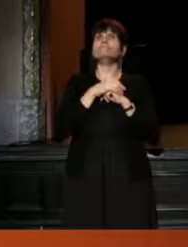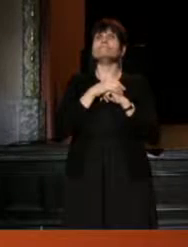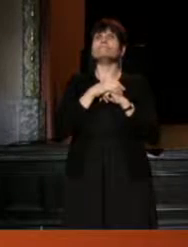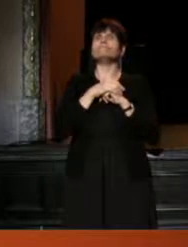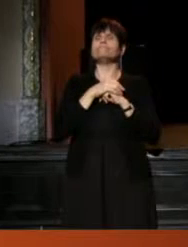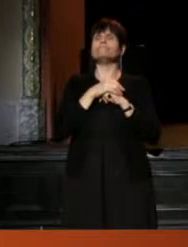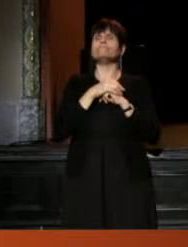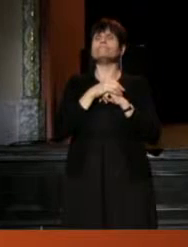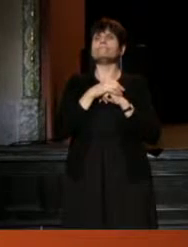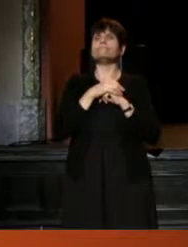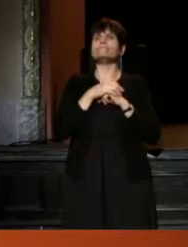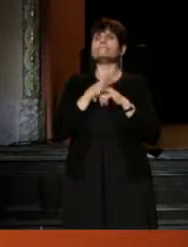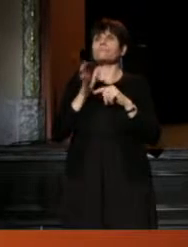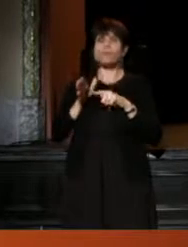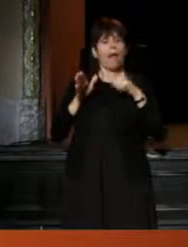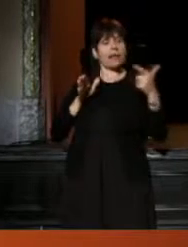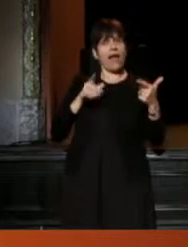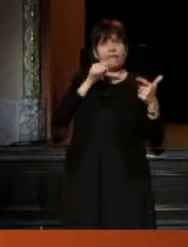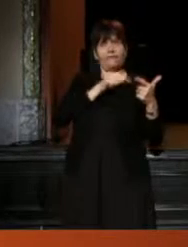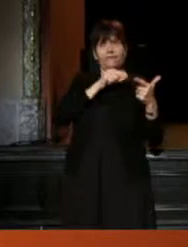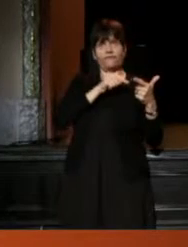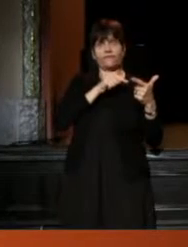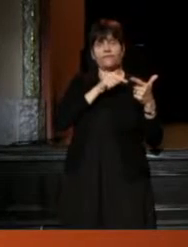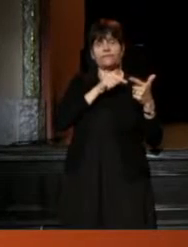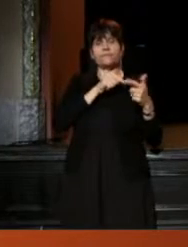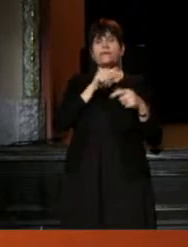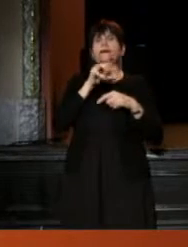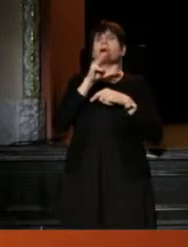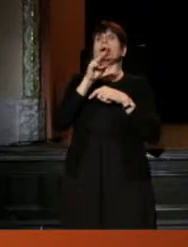To my left is Mina Morita,